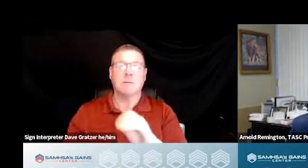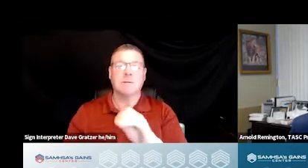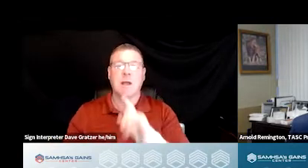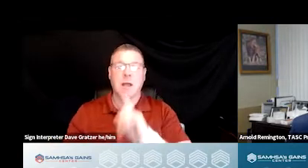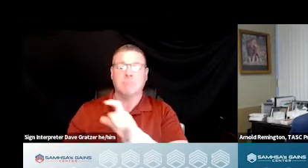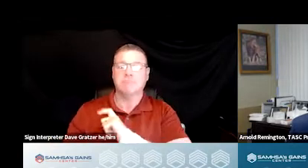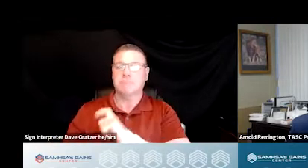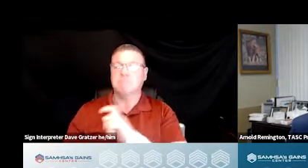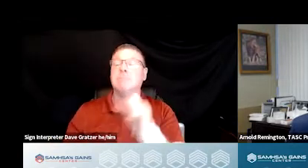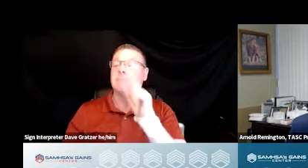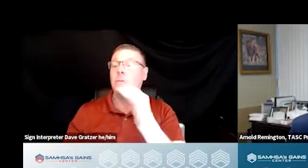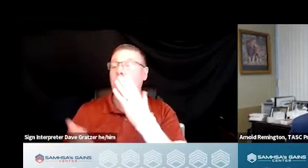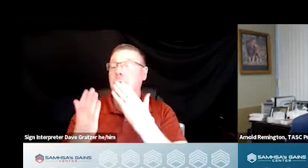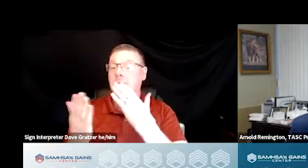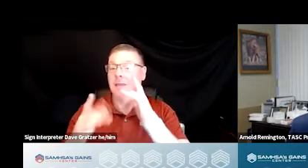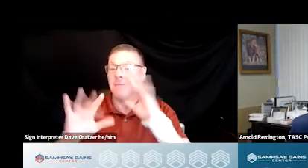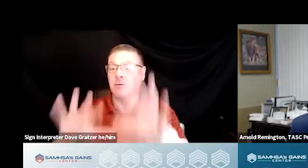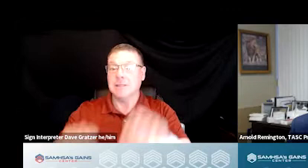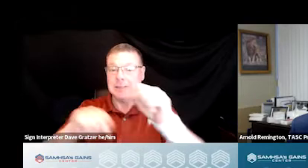So thank you so much for taking time to answer that poll.